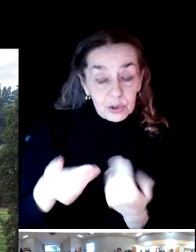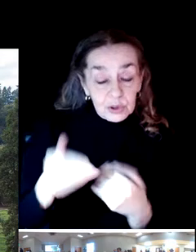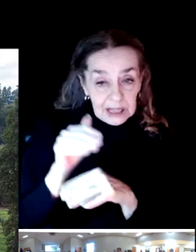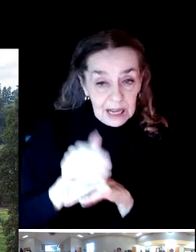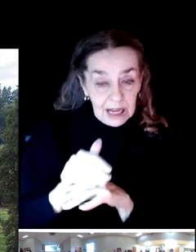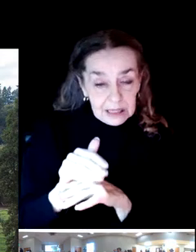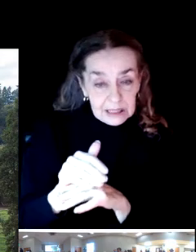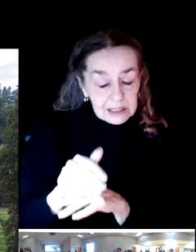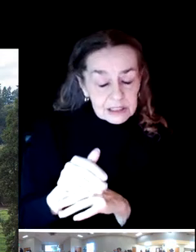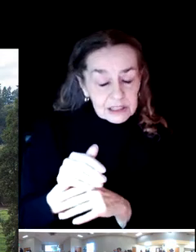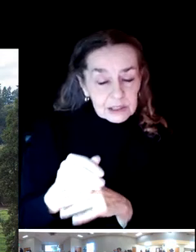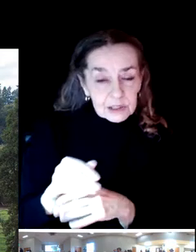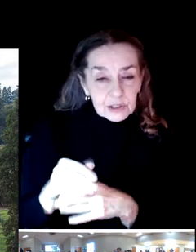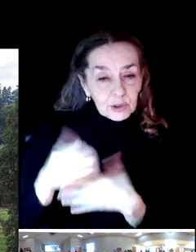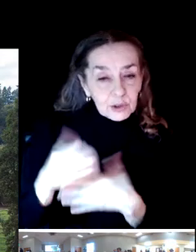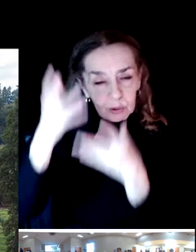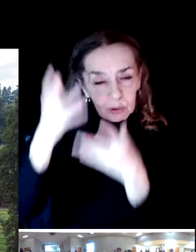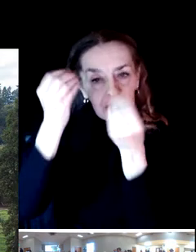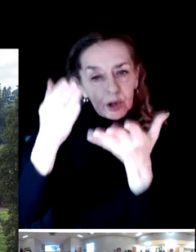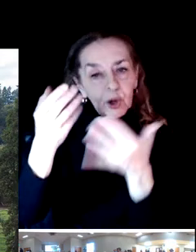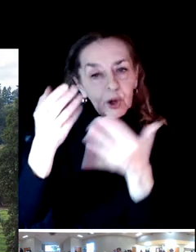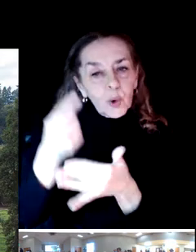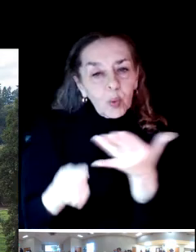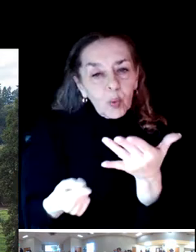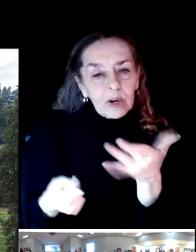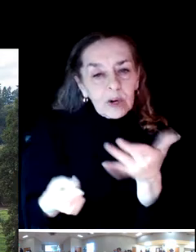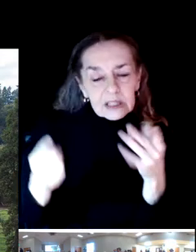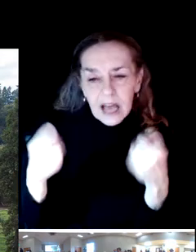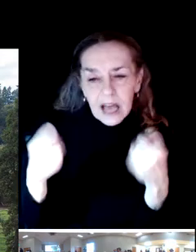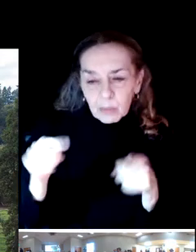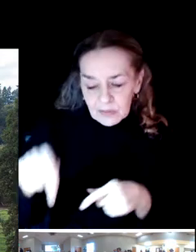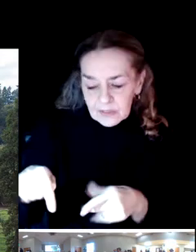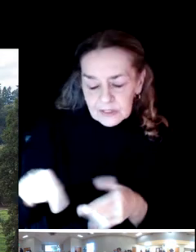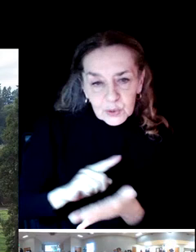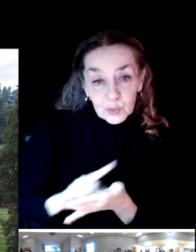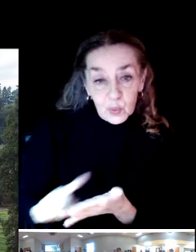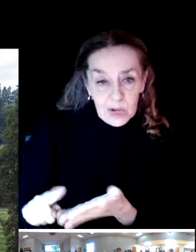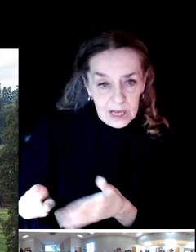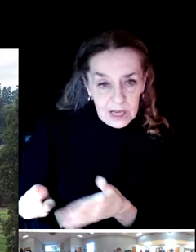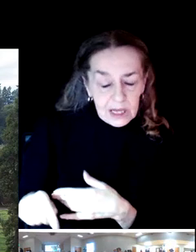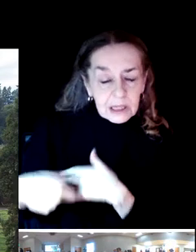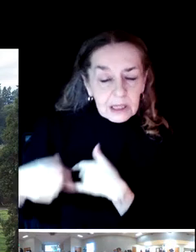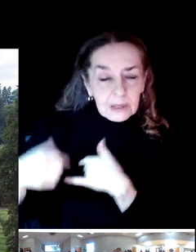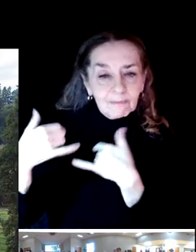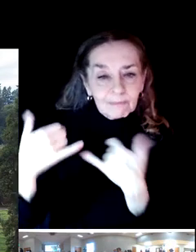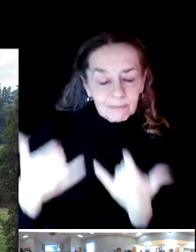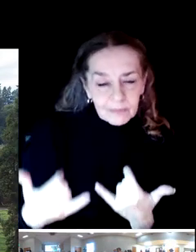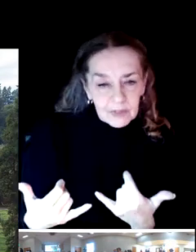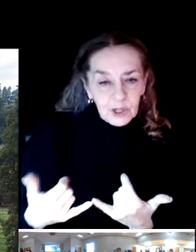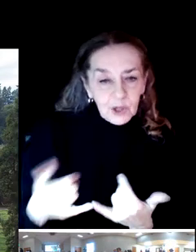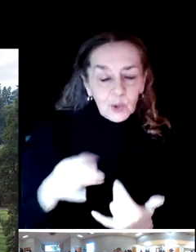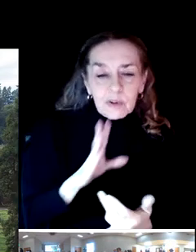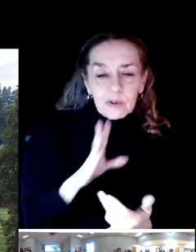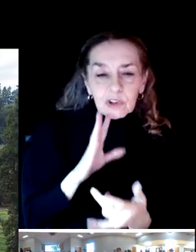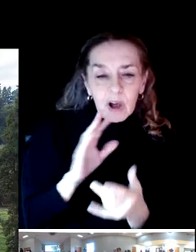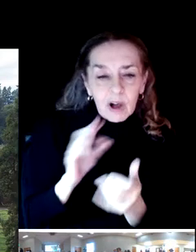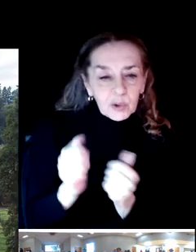have done this week. We've spoken to quite a few focus group participants, stakeholders, staff.